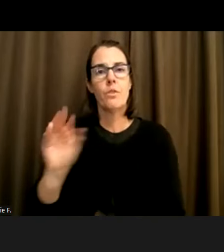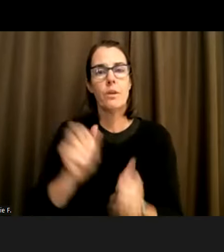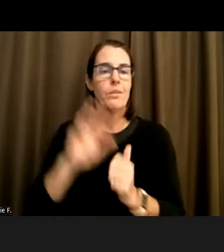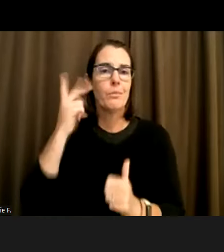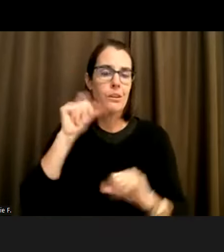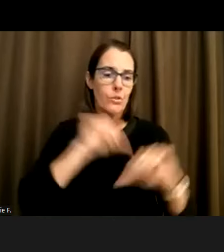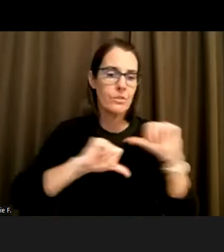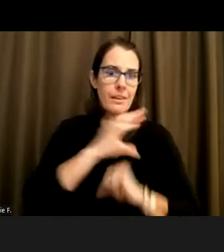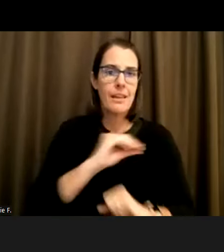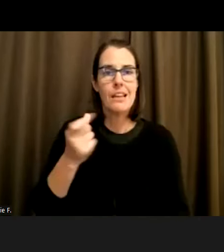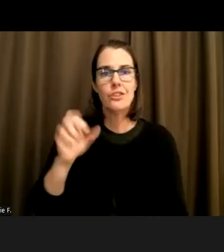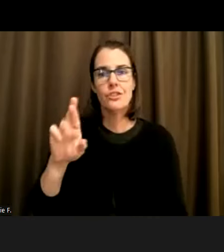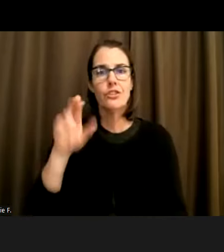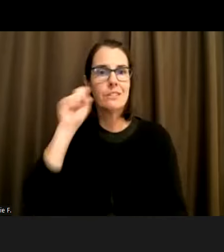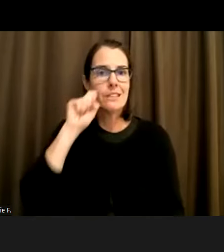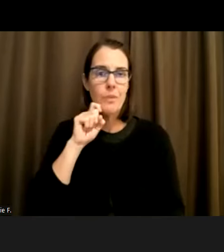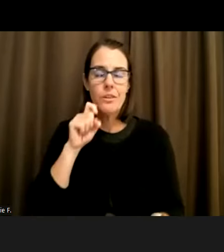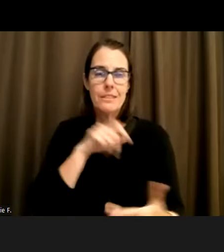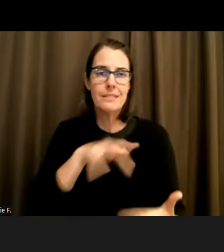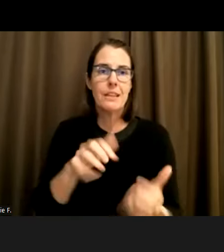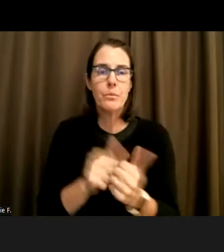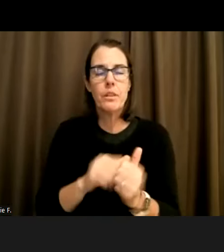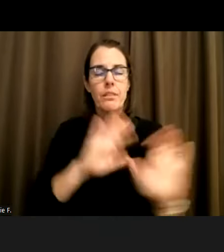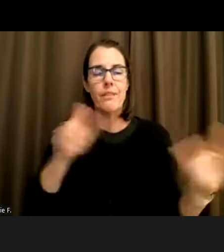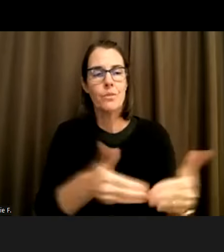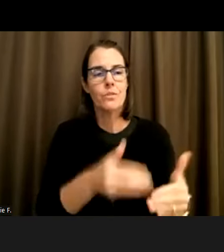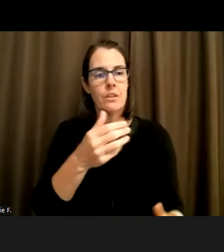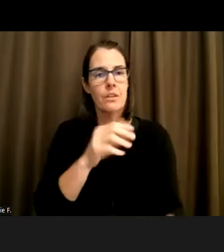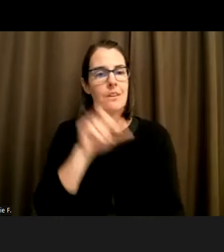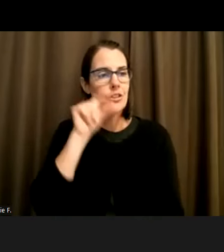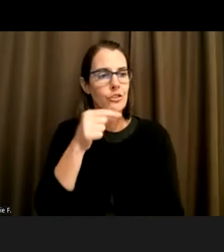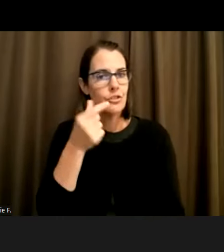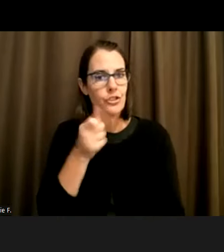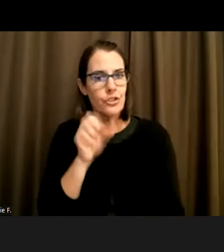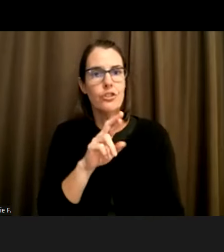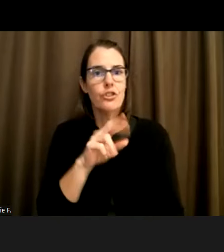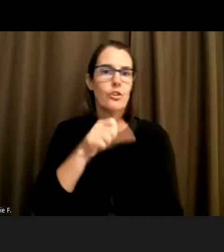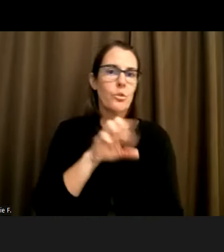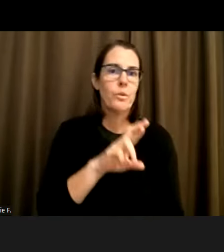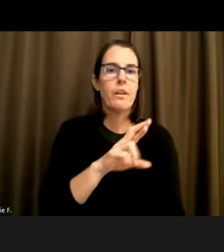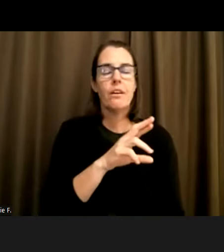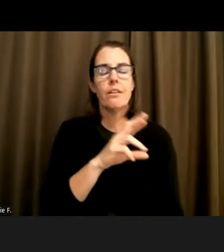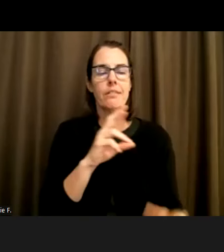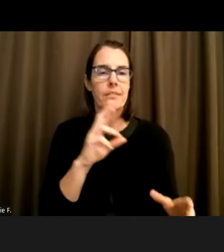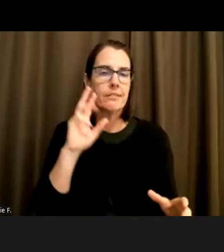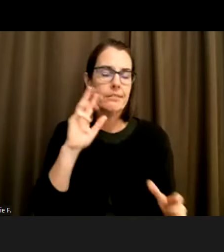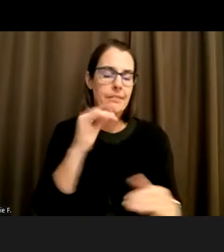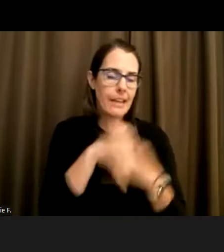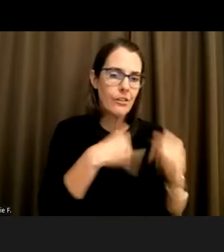and Sexuality studies with a focus on gender, queer disability studies, international political economy and anti colonialism.